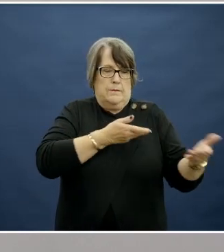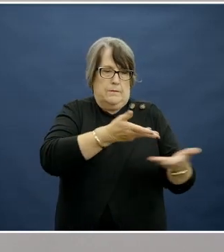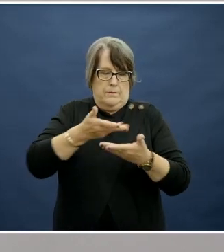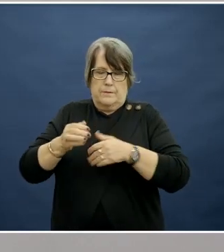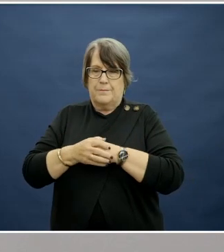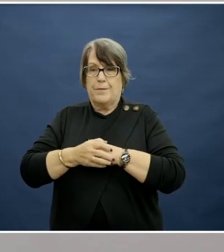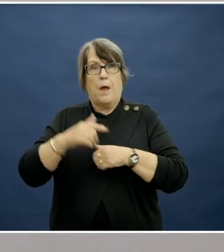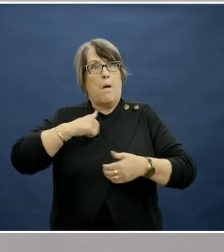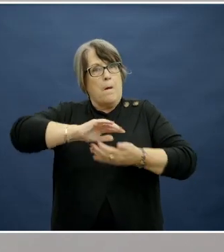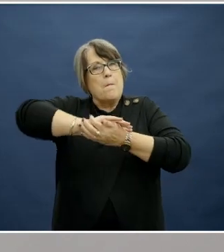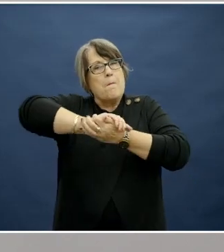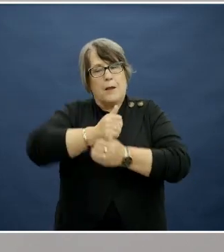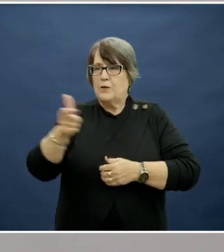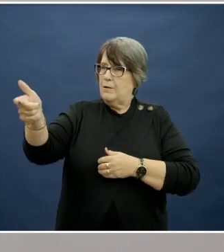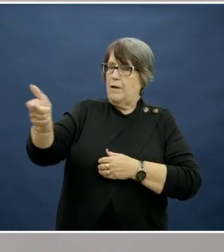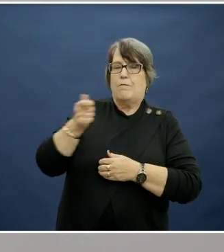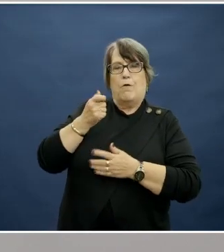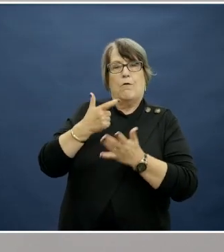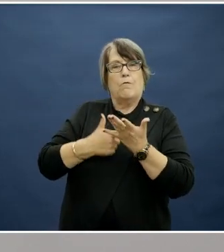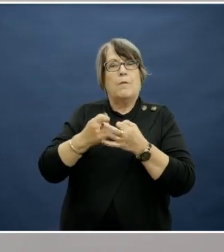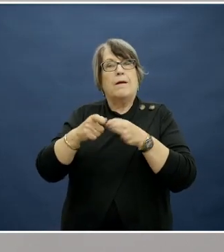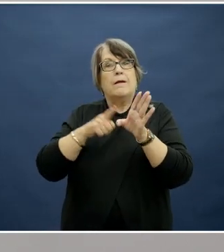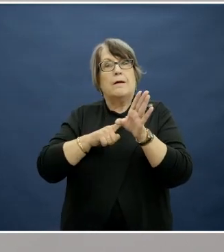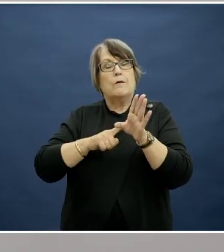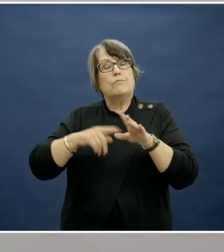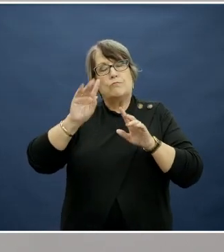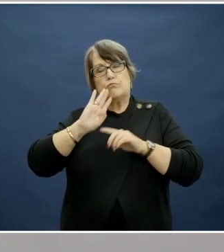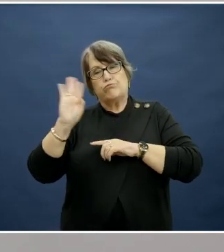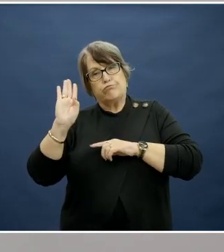It's my pleasure to invite Rebecca to begin our discussion this evening.